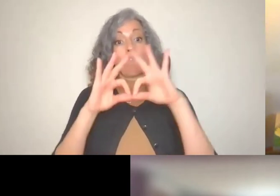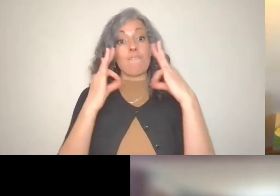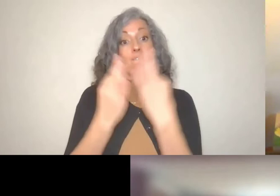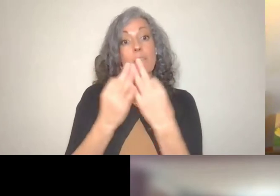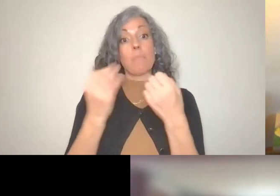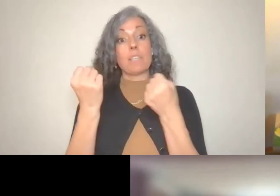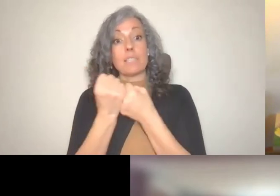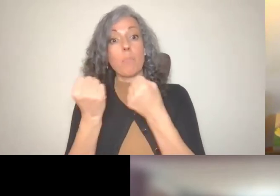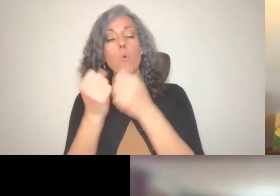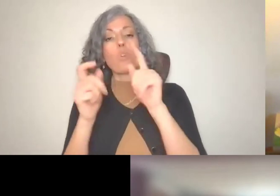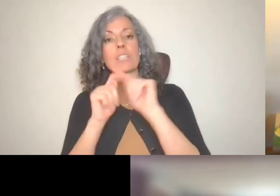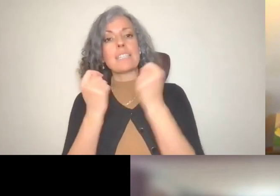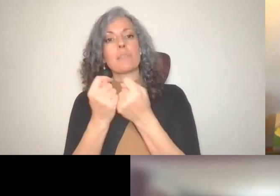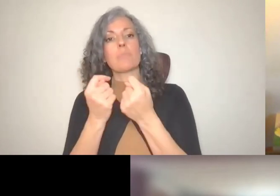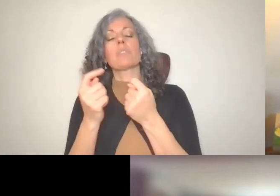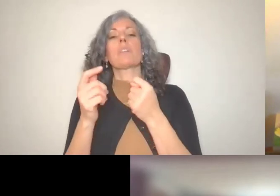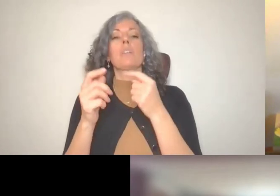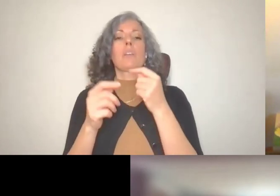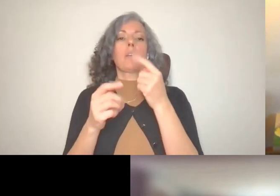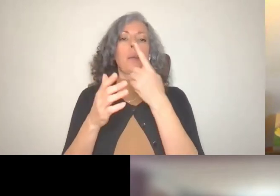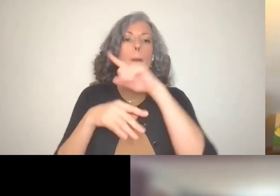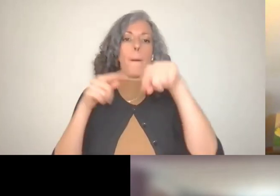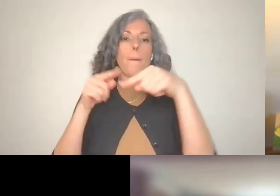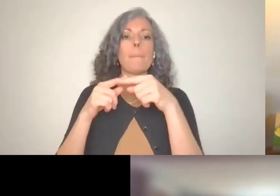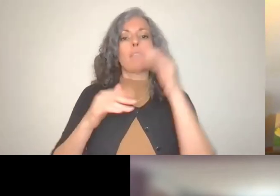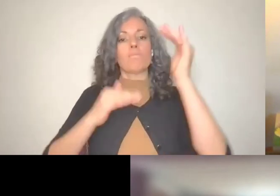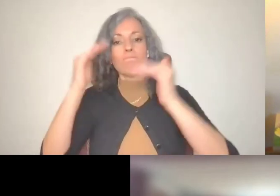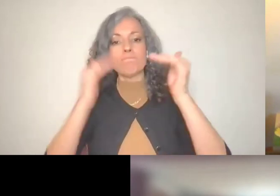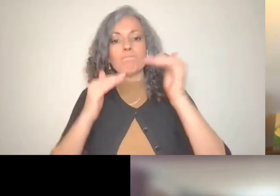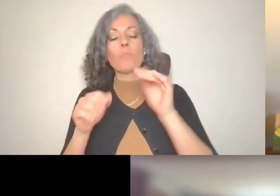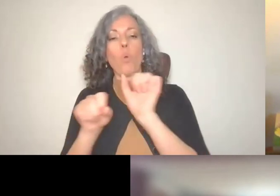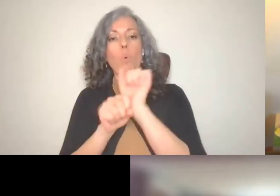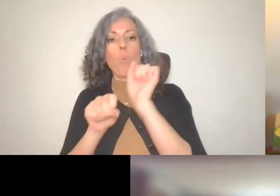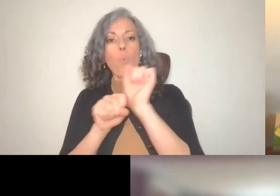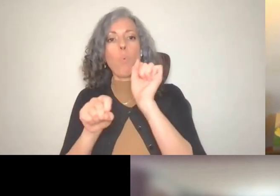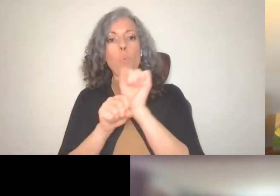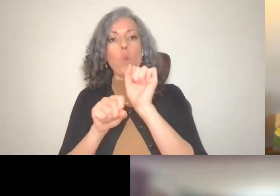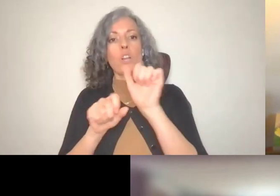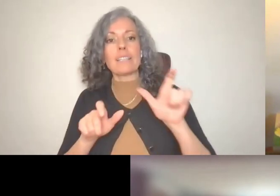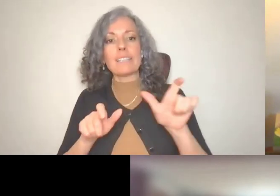about leveraging, SSA work, and son has to develop their Market power is working